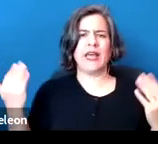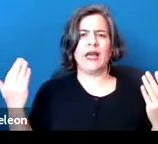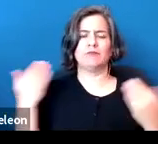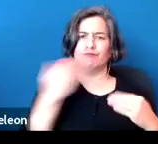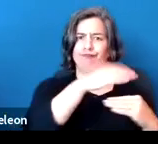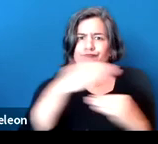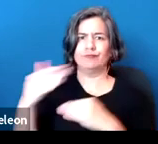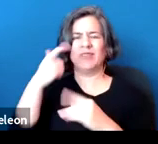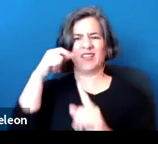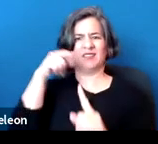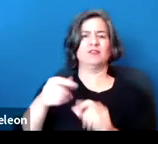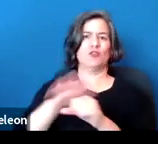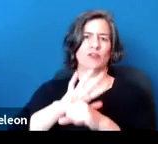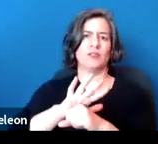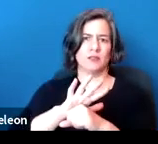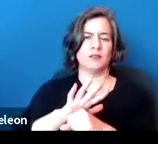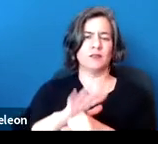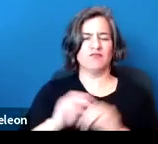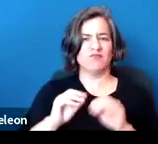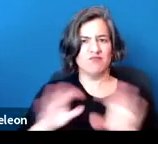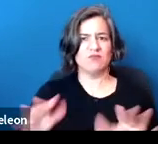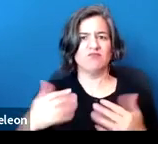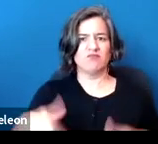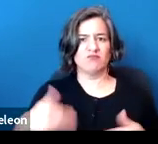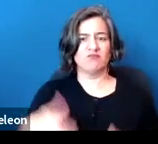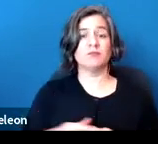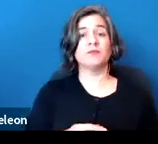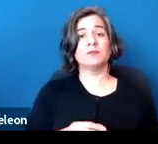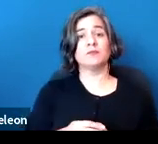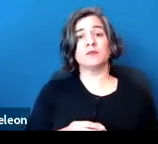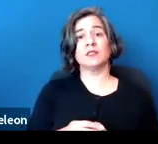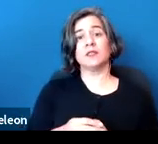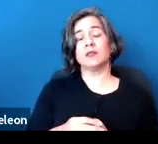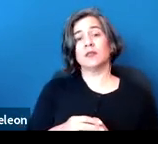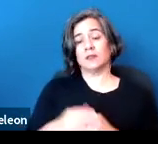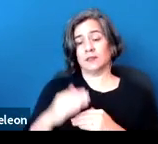We can also think about the idea that limitations on major bodily functions,